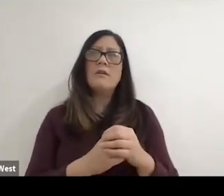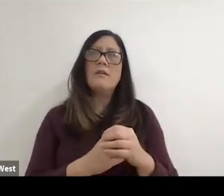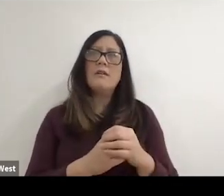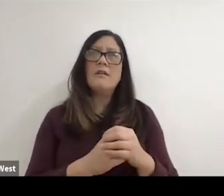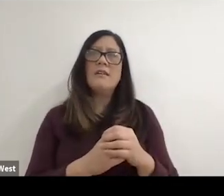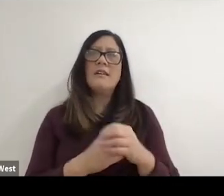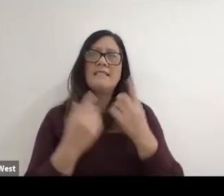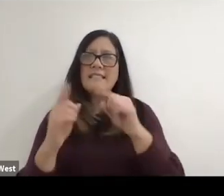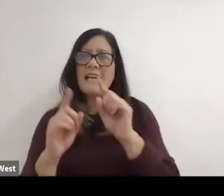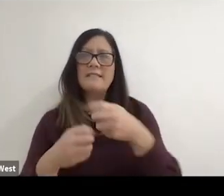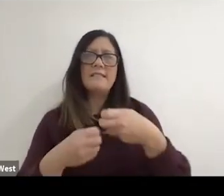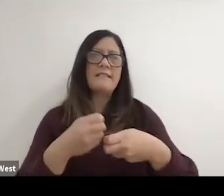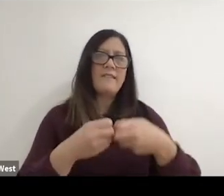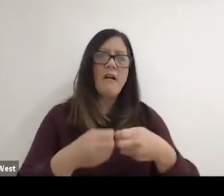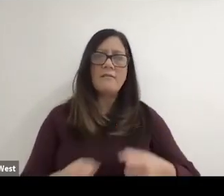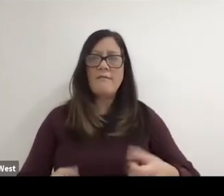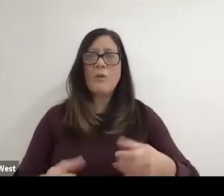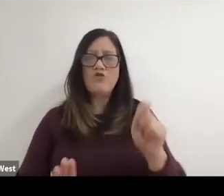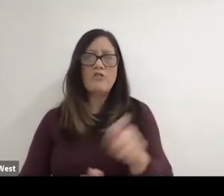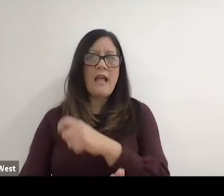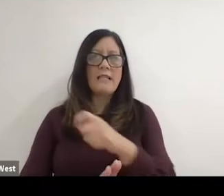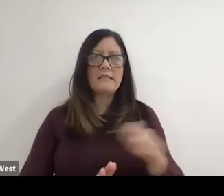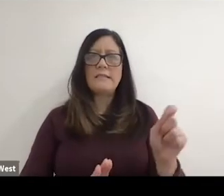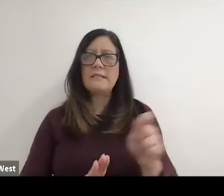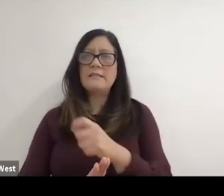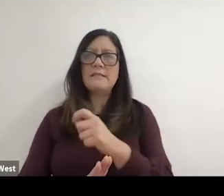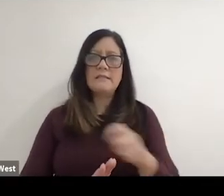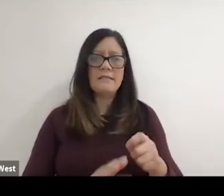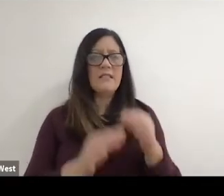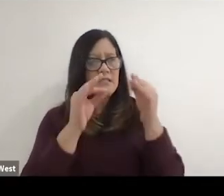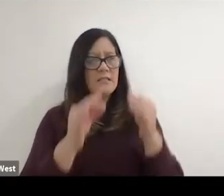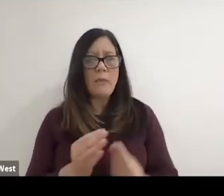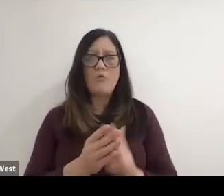The successes and the difficulties of wheelchair tennis is growth and that